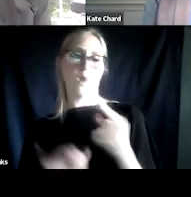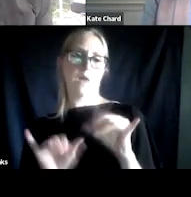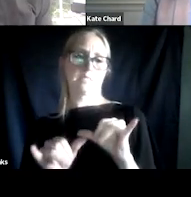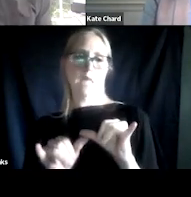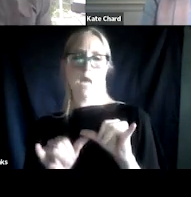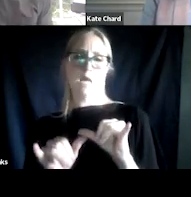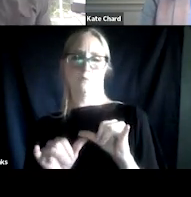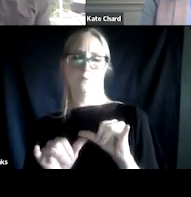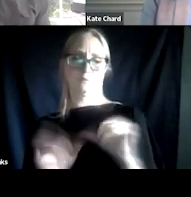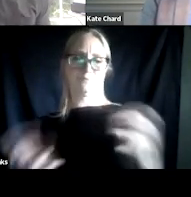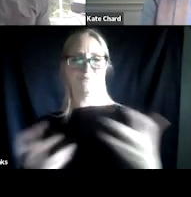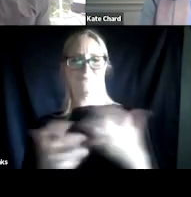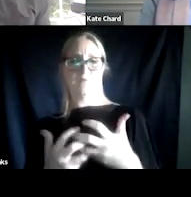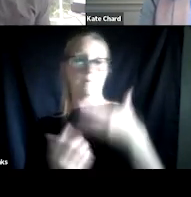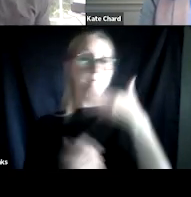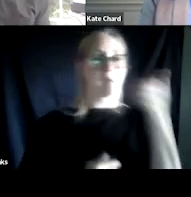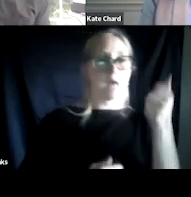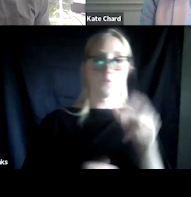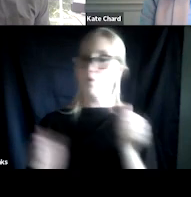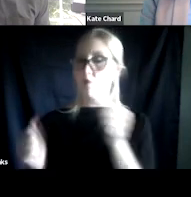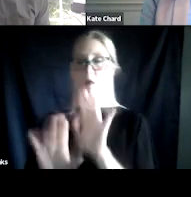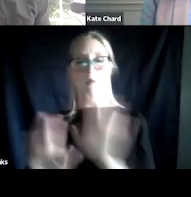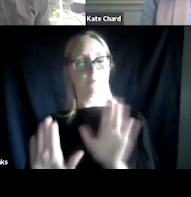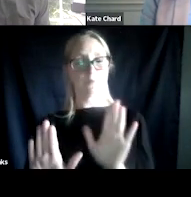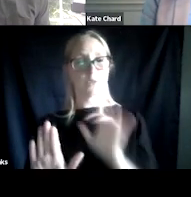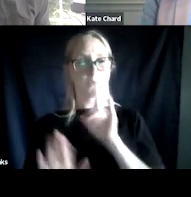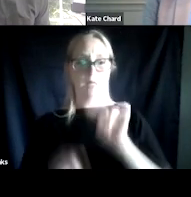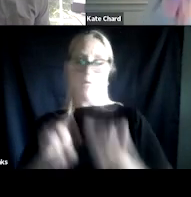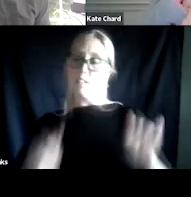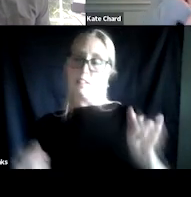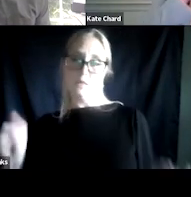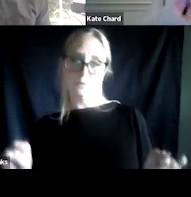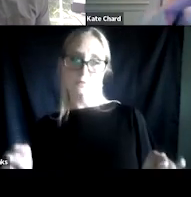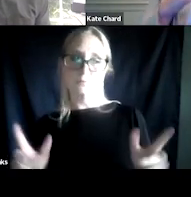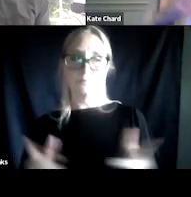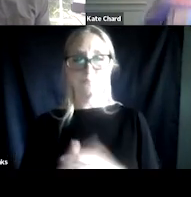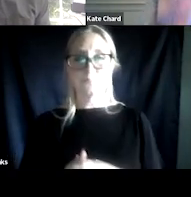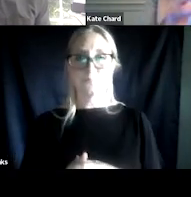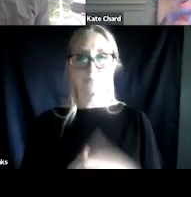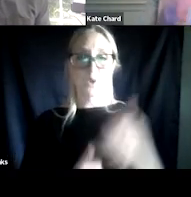There isn't a one size fits all, definitely. There's really this idea of which therapy